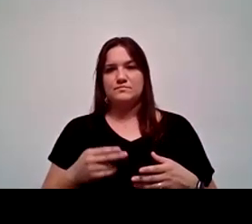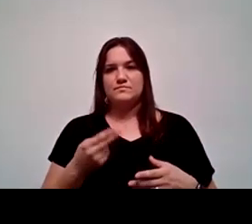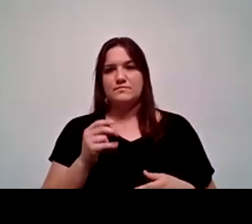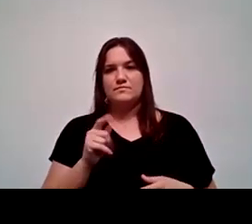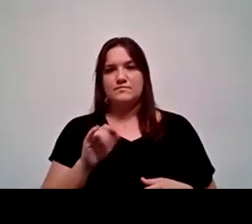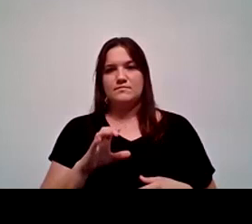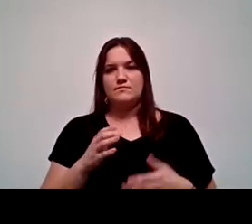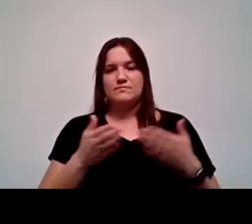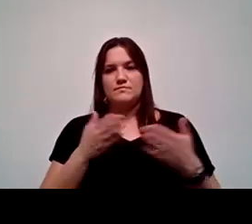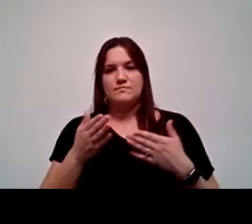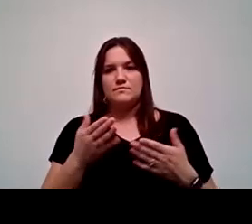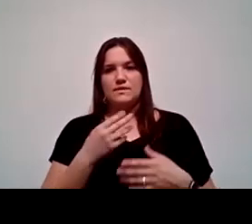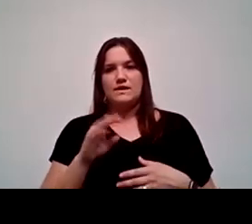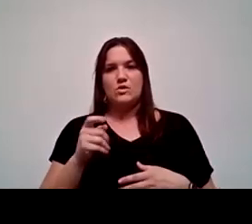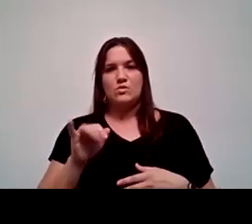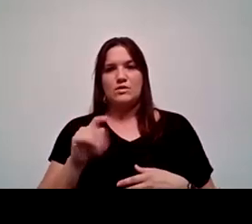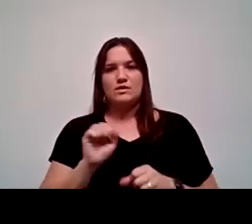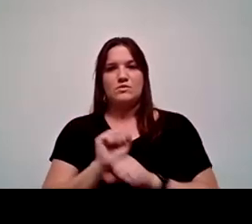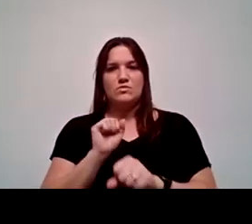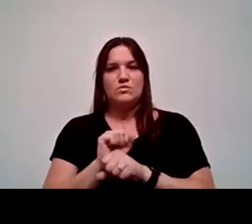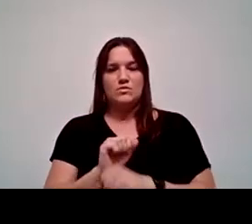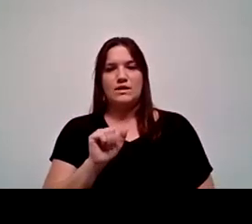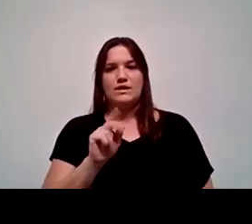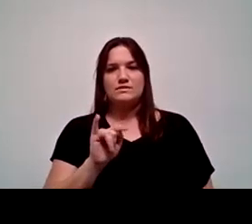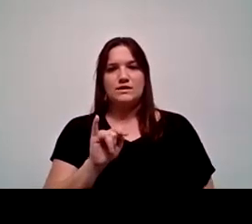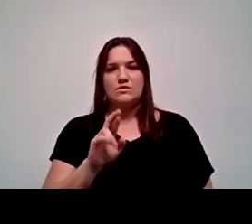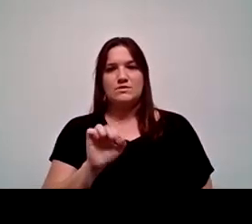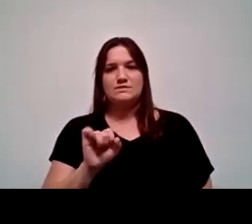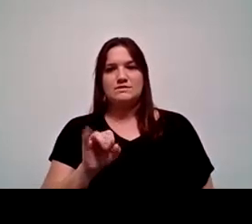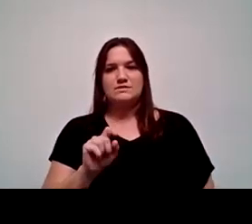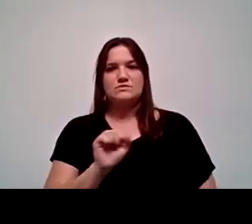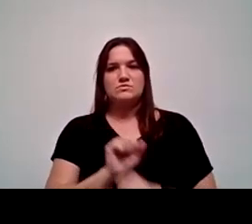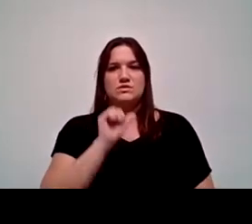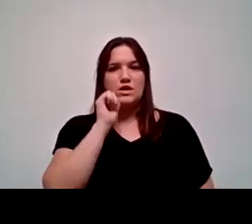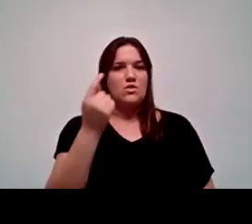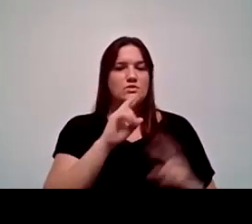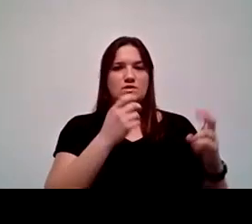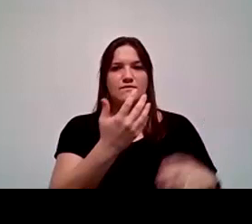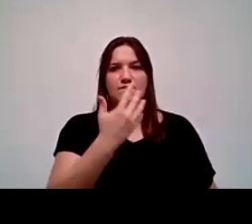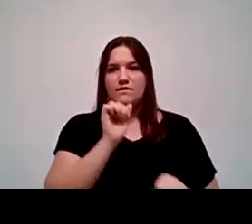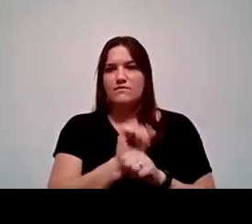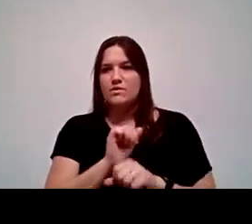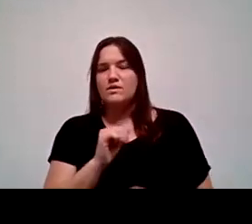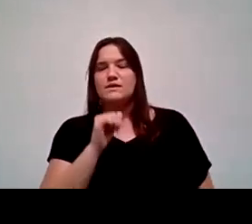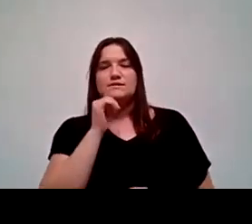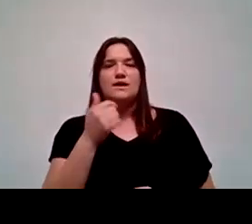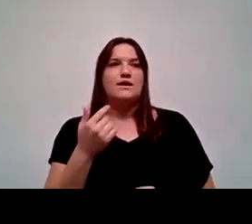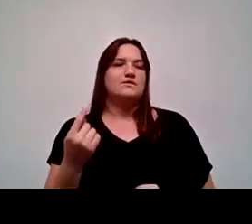and equity work and anti-racism work, isn't just Title V work. It isn't just the you know, the president's work.